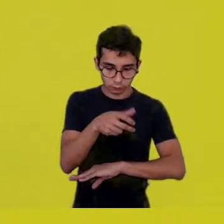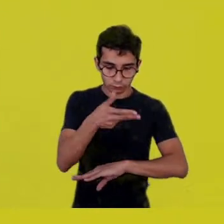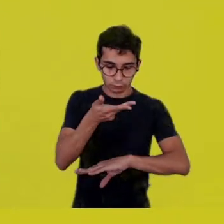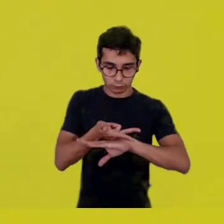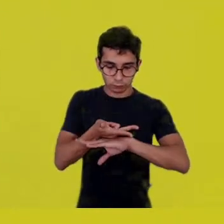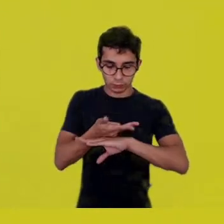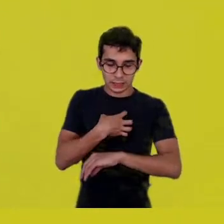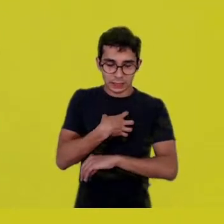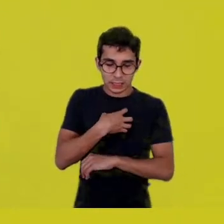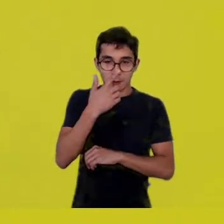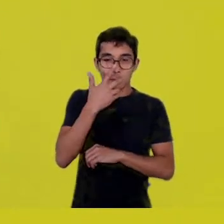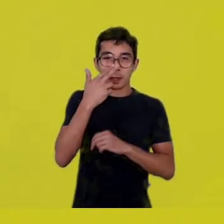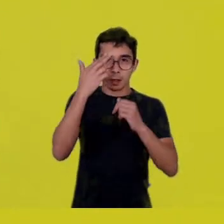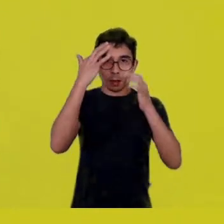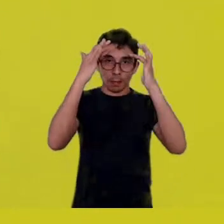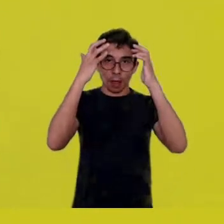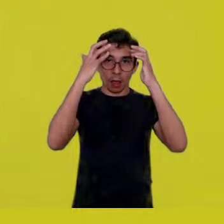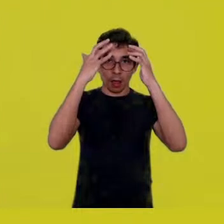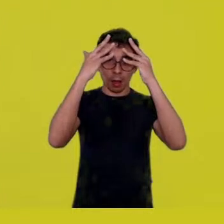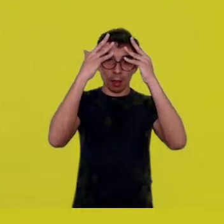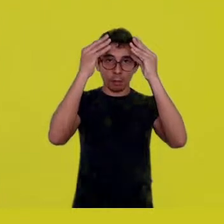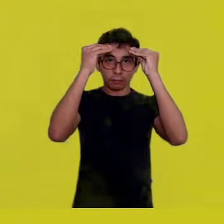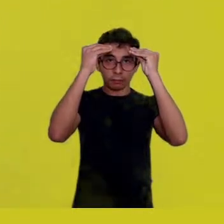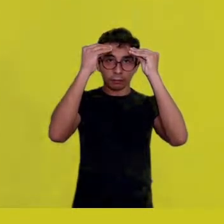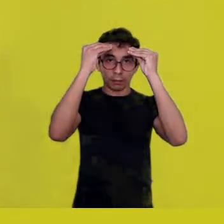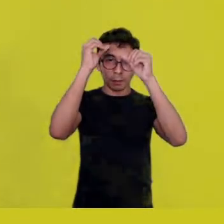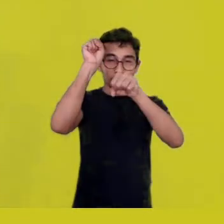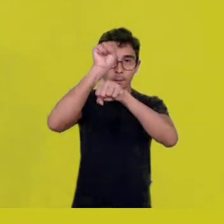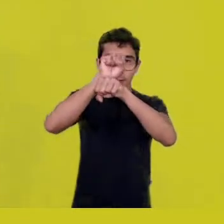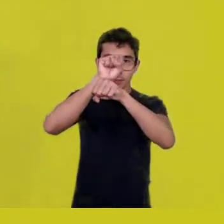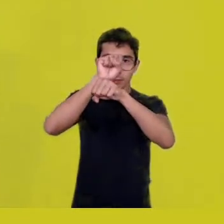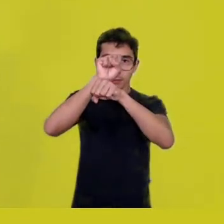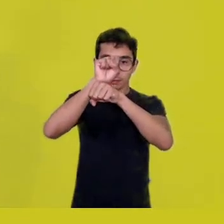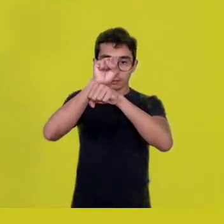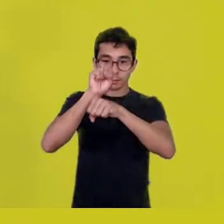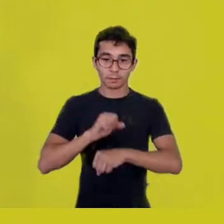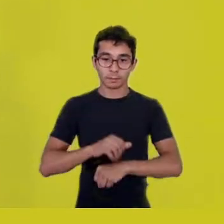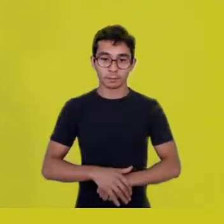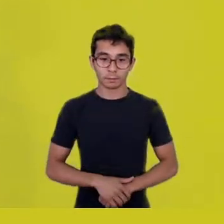and the energy that moves this circle